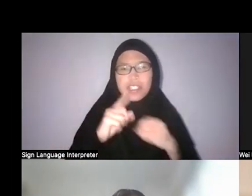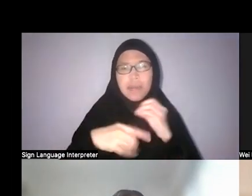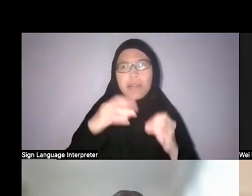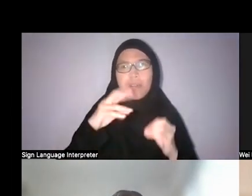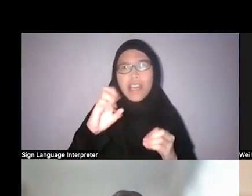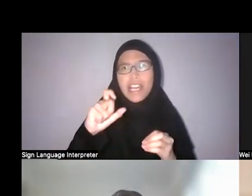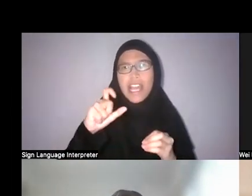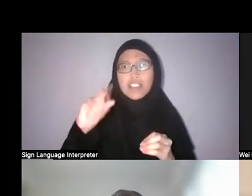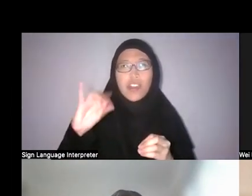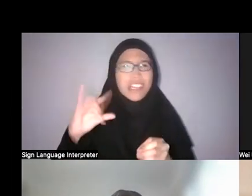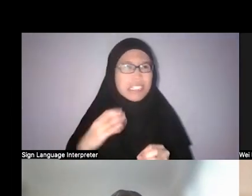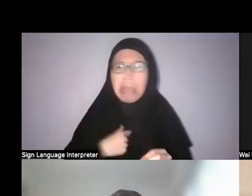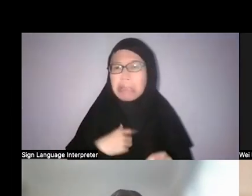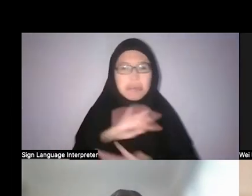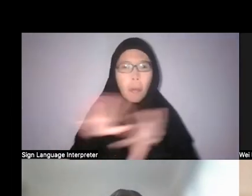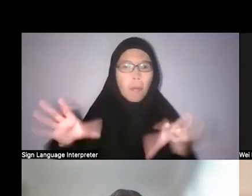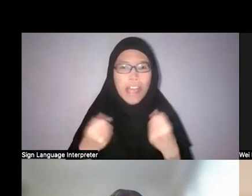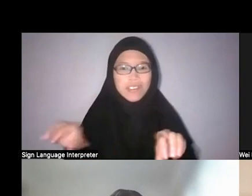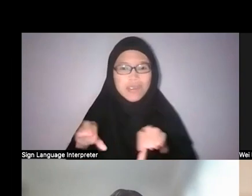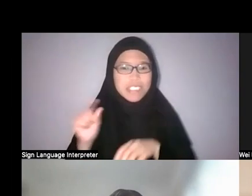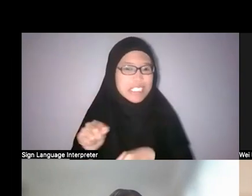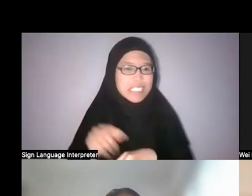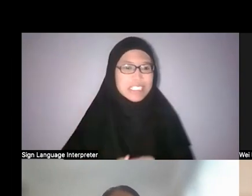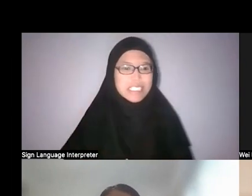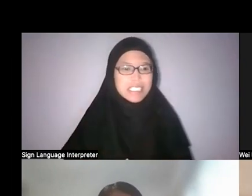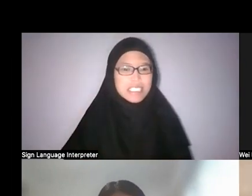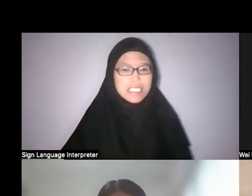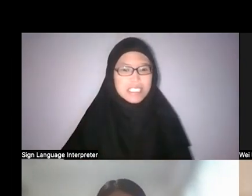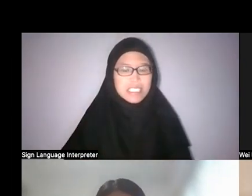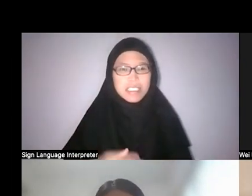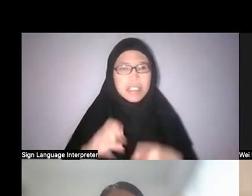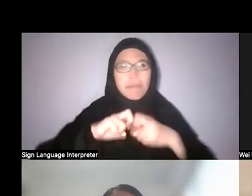and just unproblematically so.